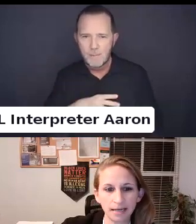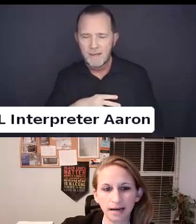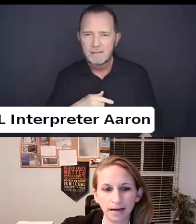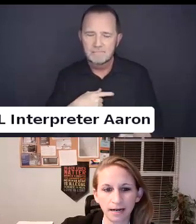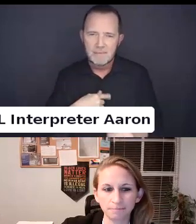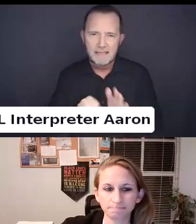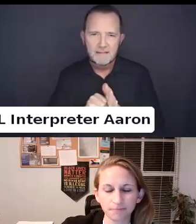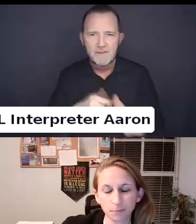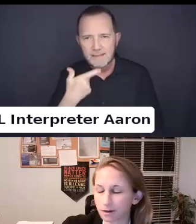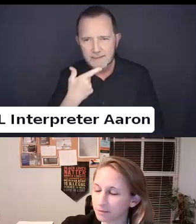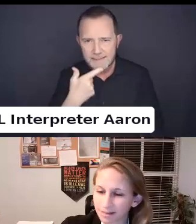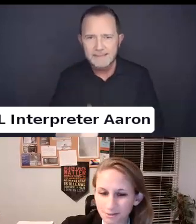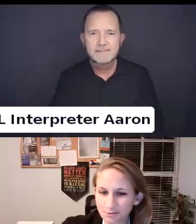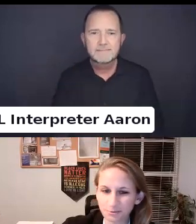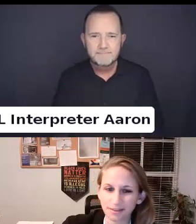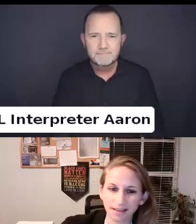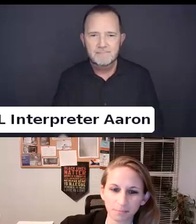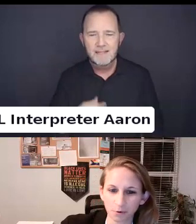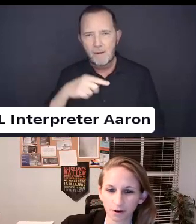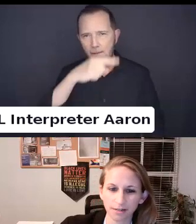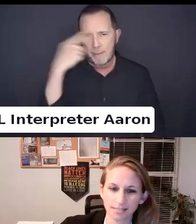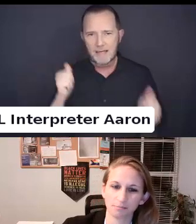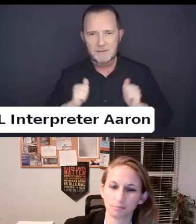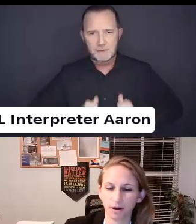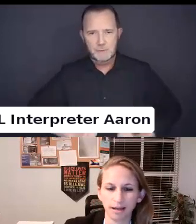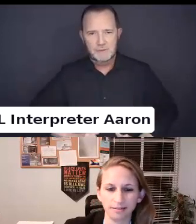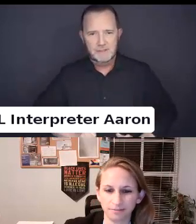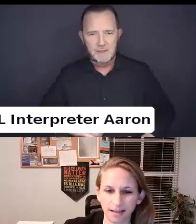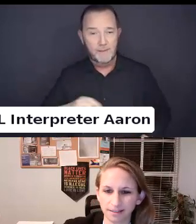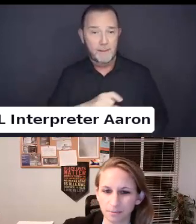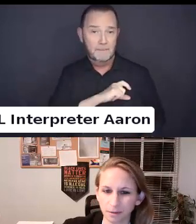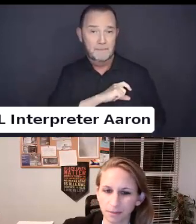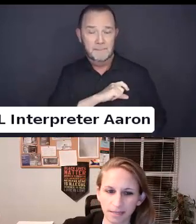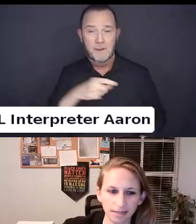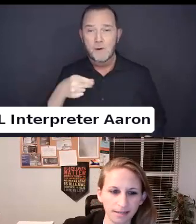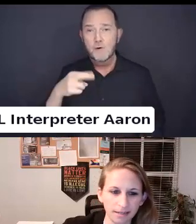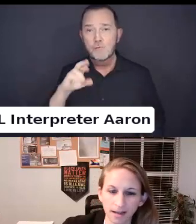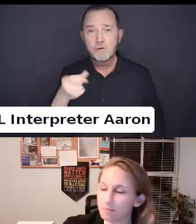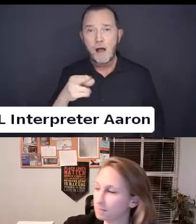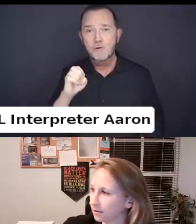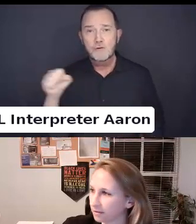I'm wearing a black suit with a flag pride lapel pin. I am at my office.